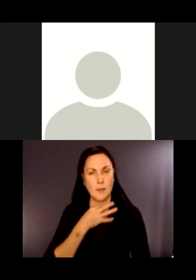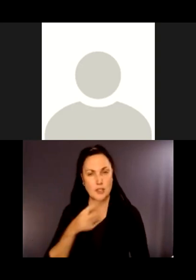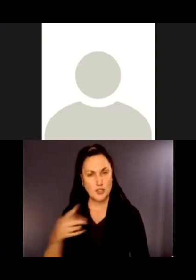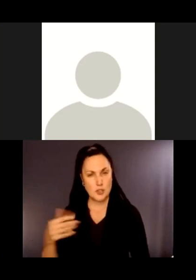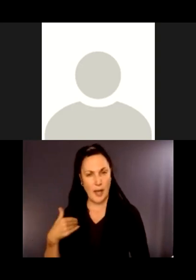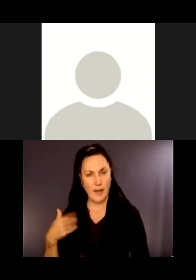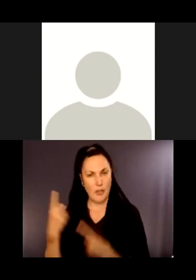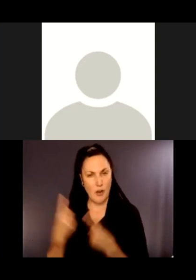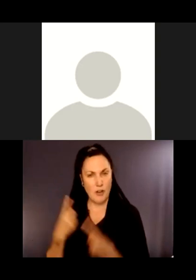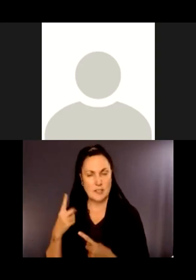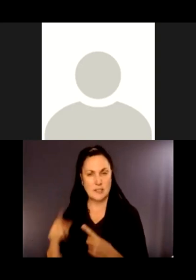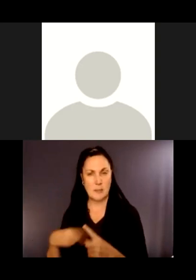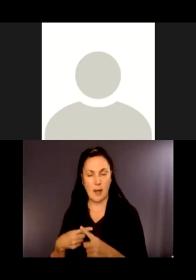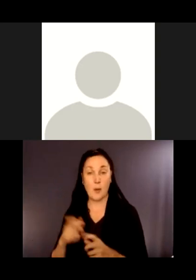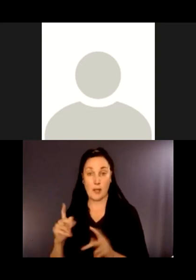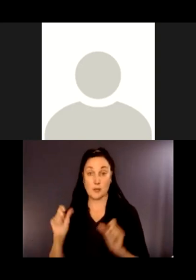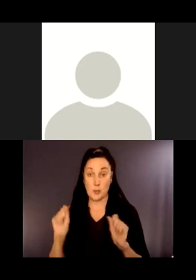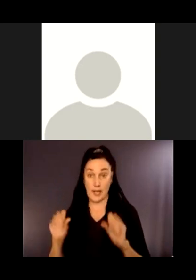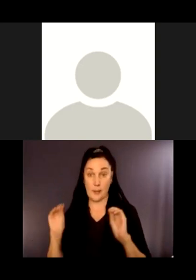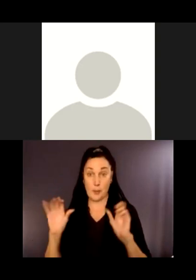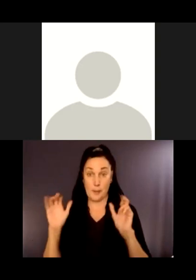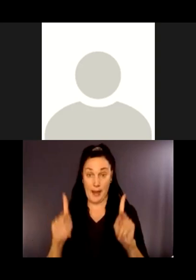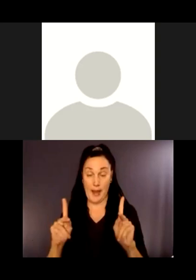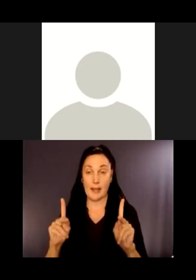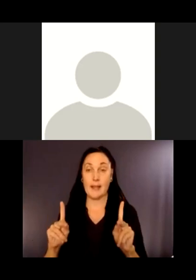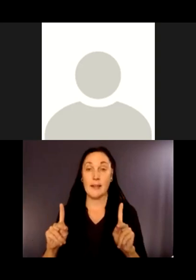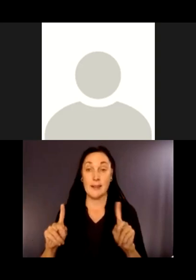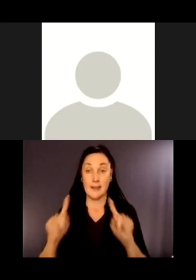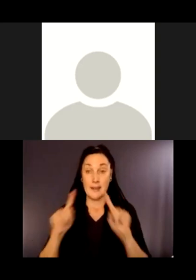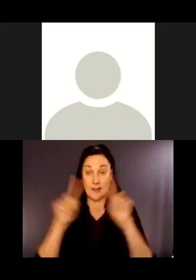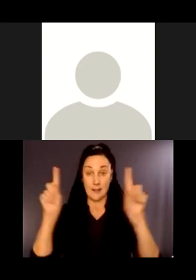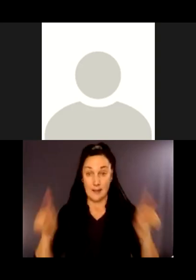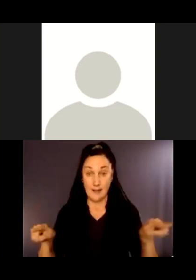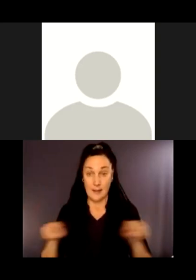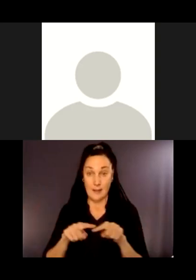restore the kiosk in a horizontal orientation just with